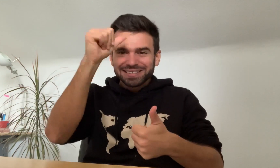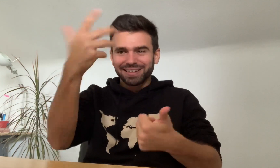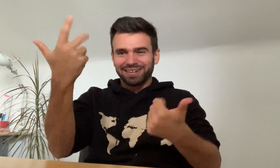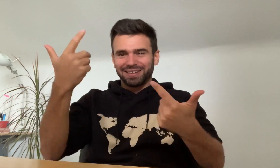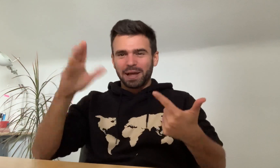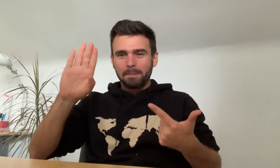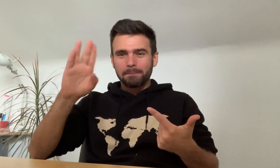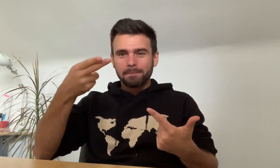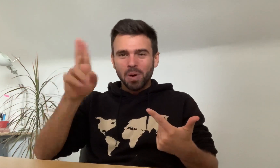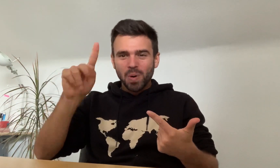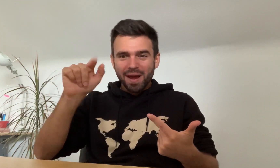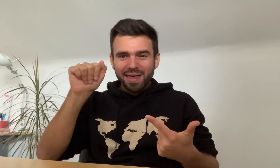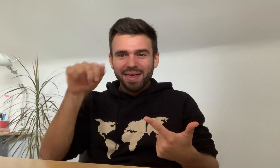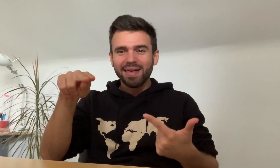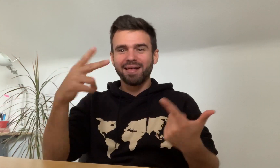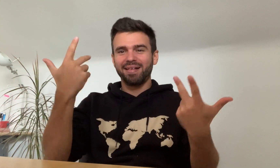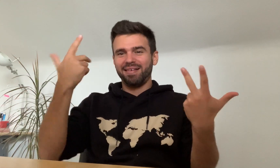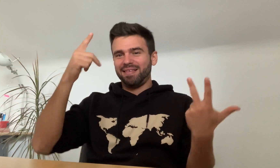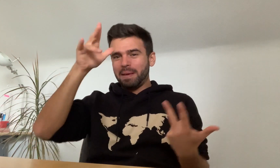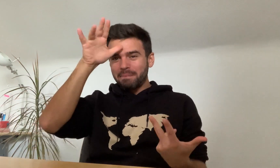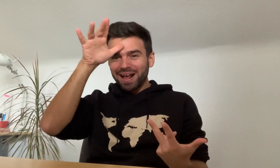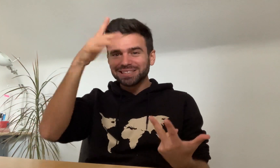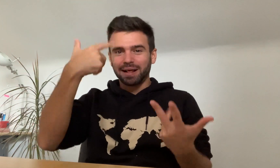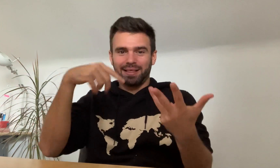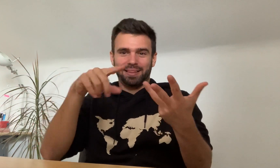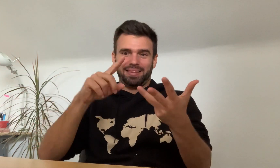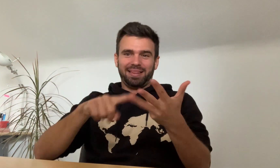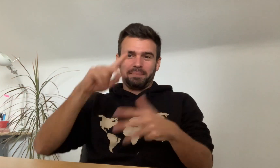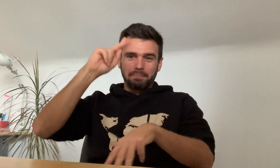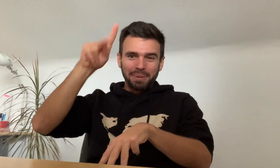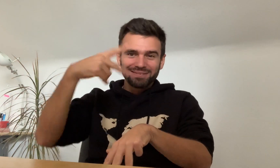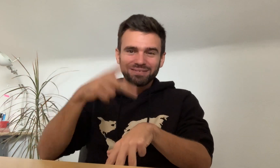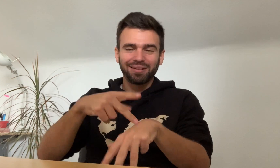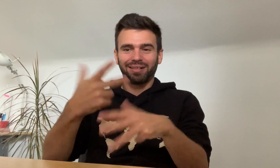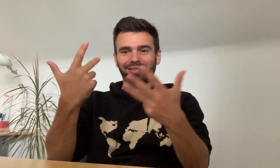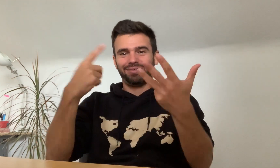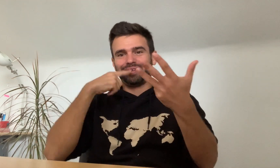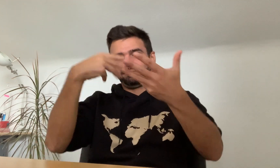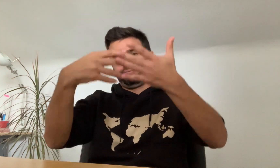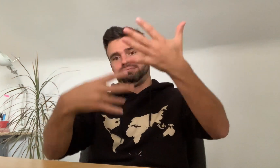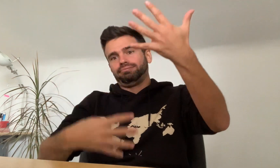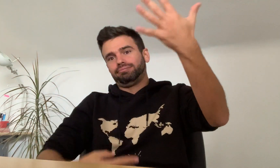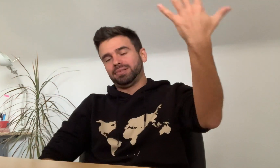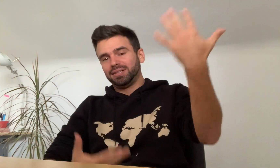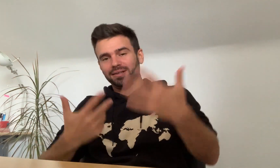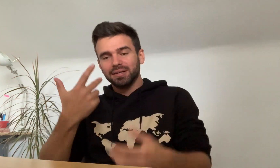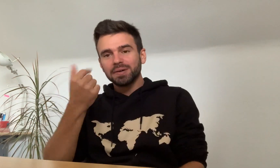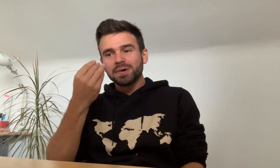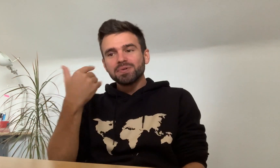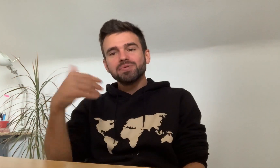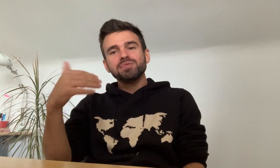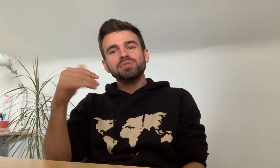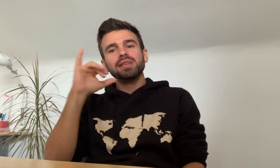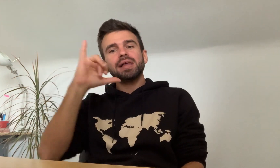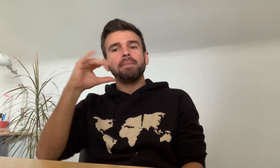I went to India, Bhutan, Bali, the Philippines, and more.